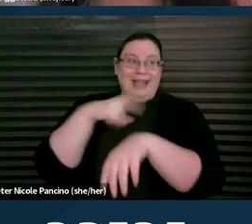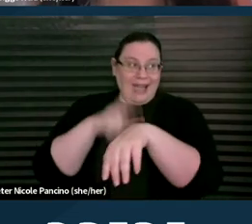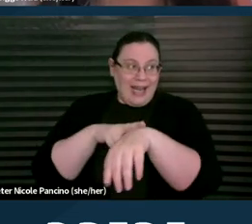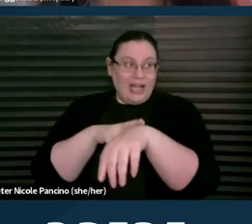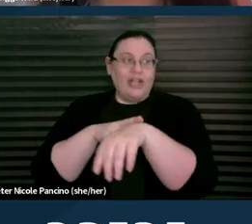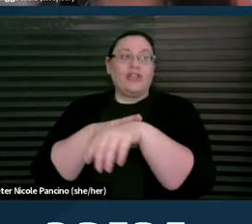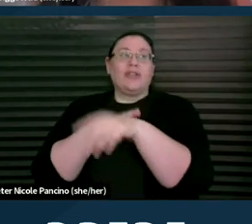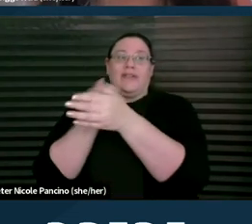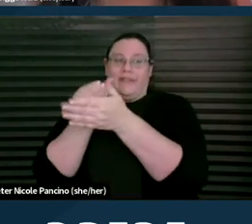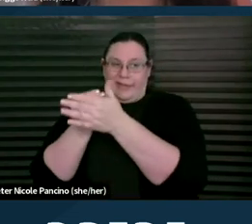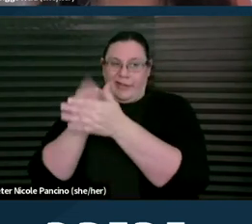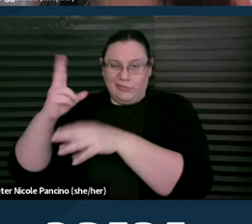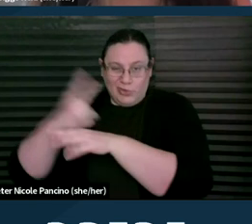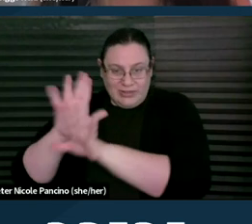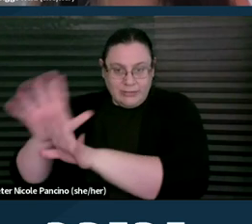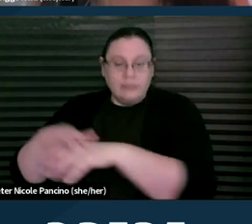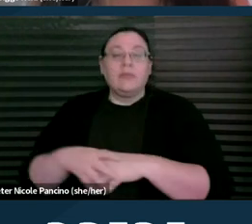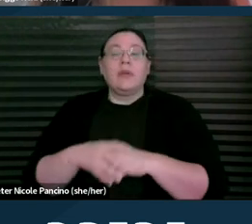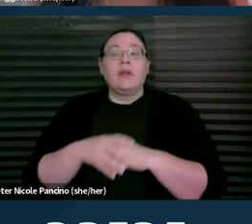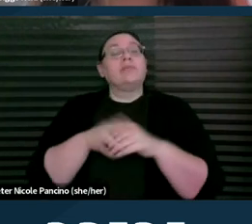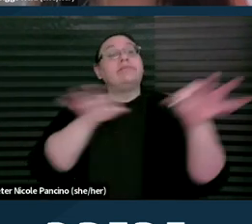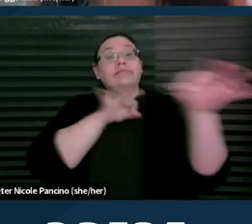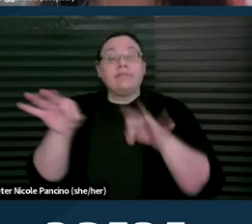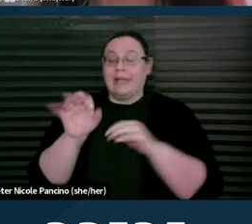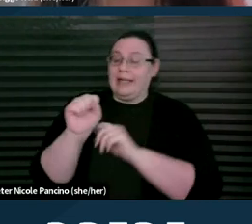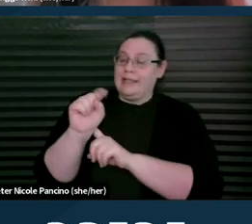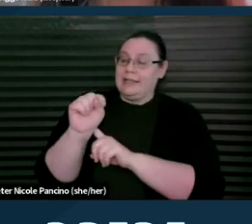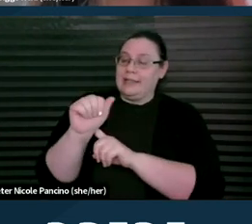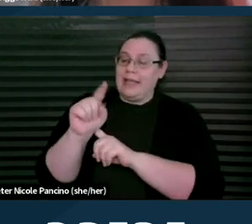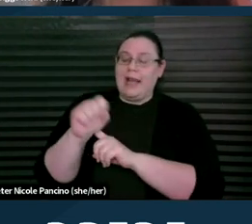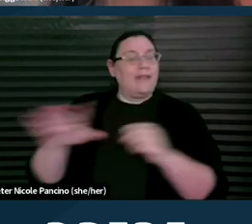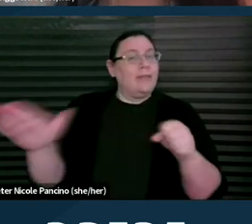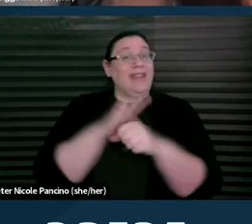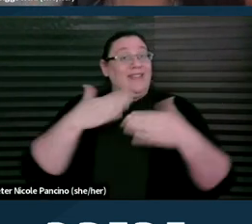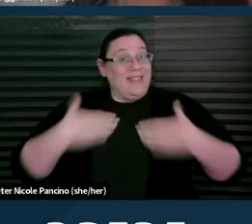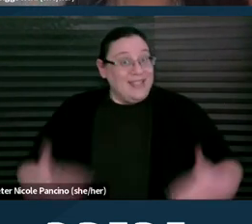So they define it as, "a state of complete physical, mental and social well-being